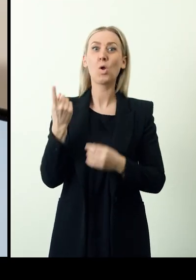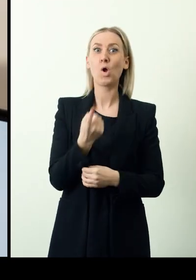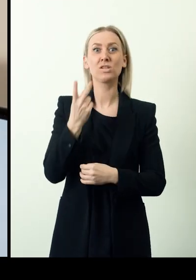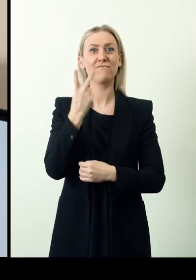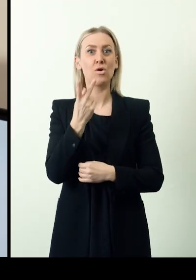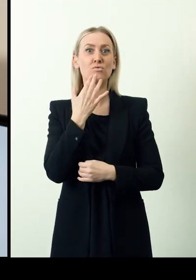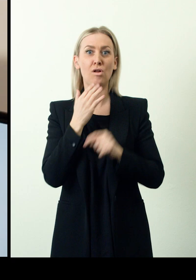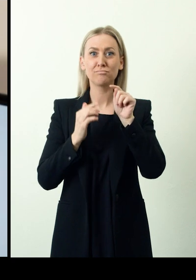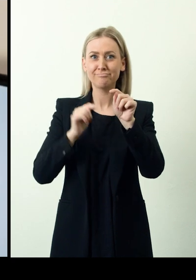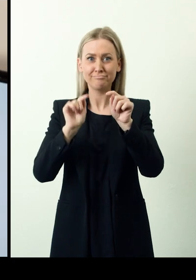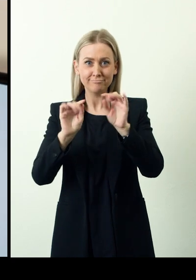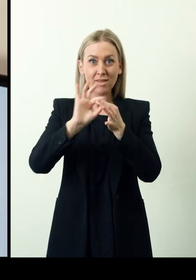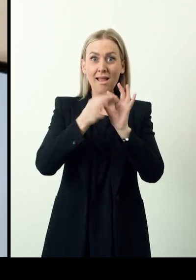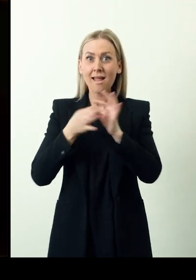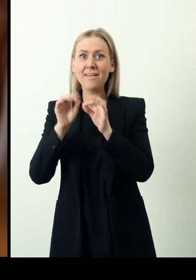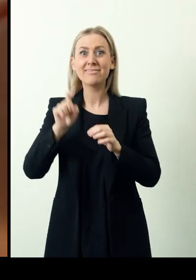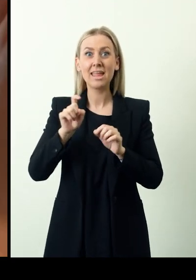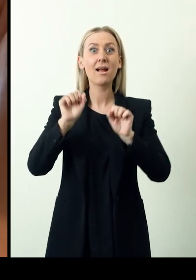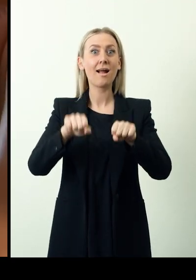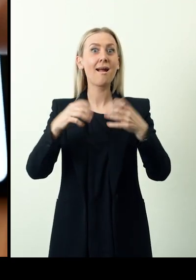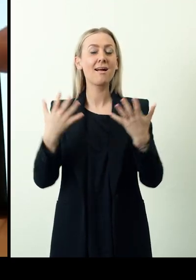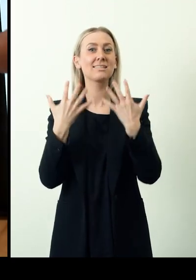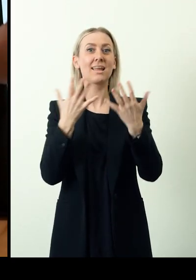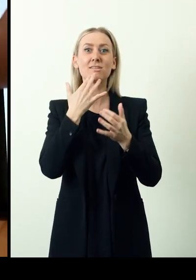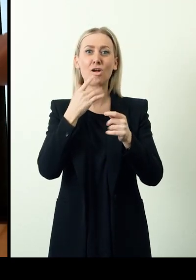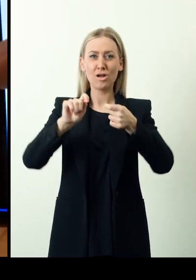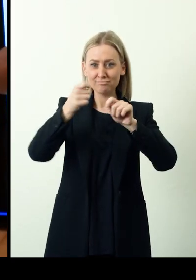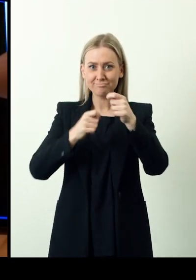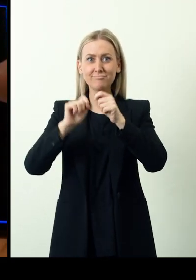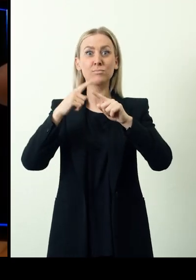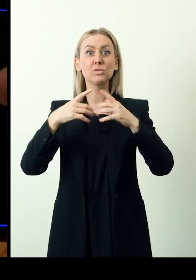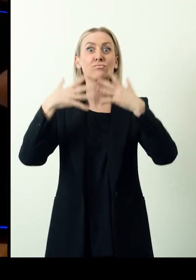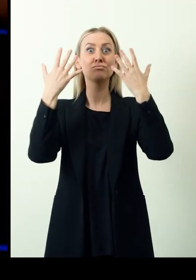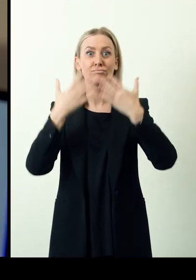standardization in Braille. Only two dot combinations are needed to distinguish ten colors